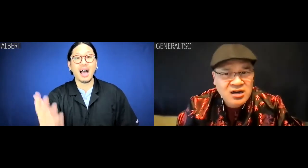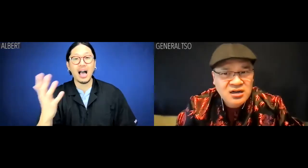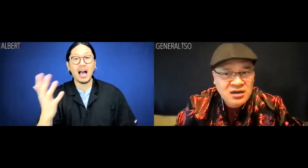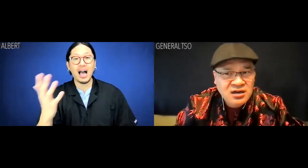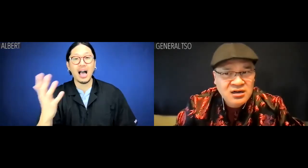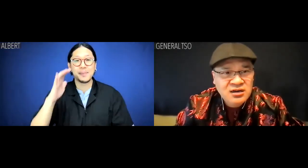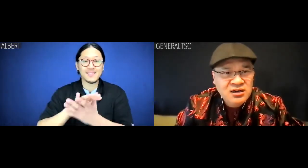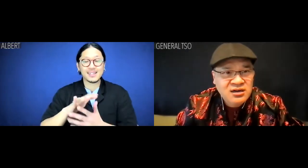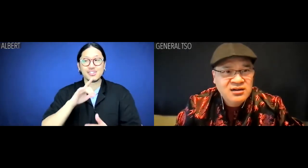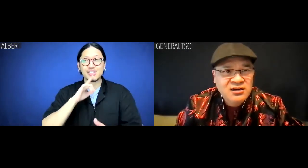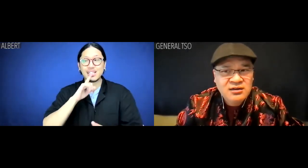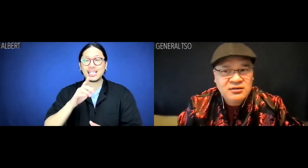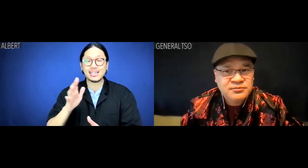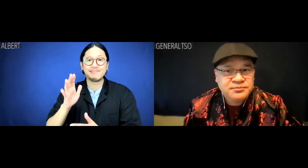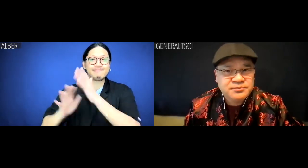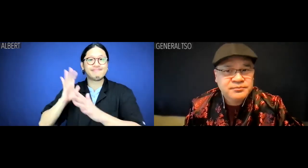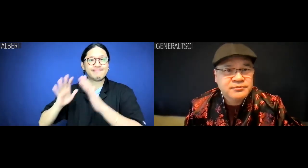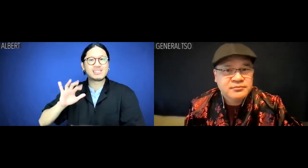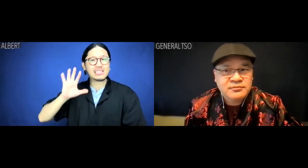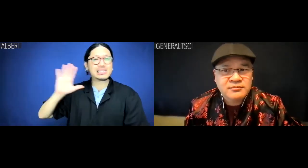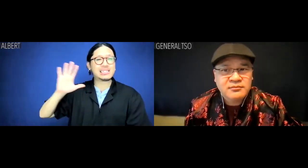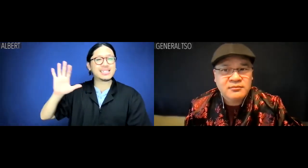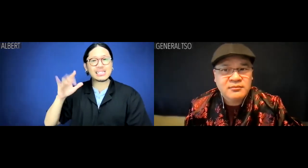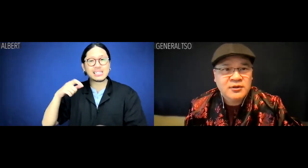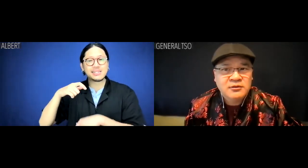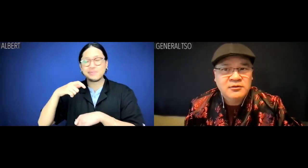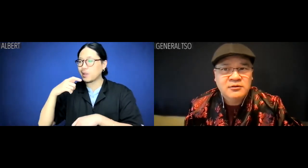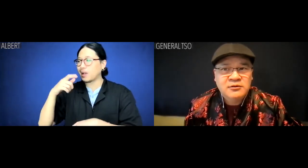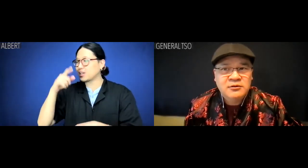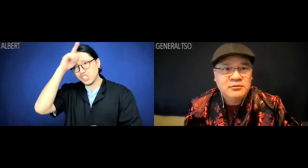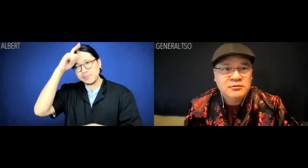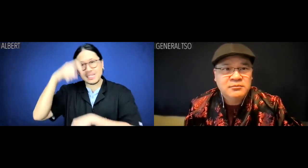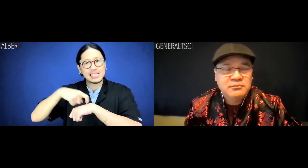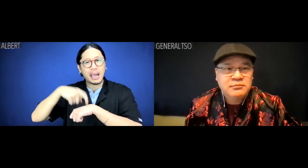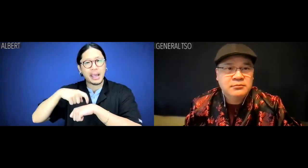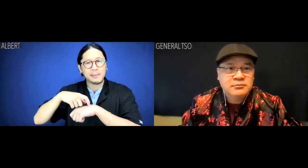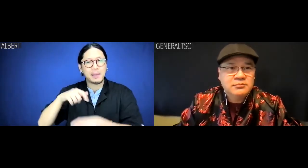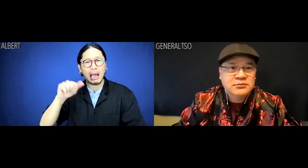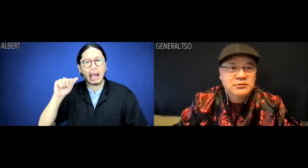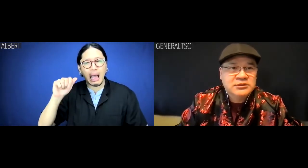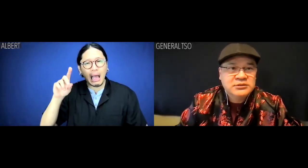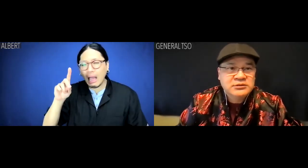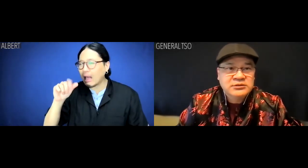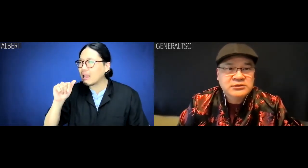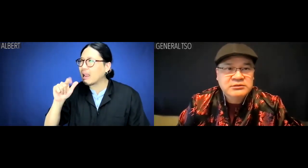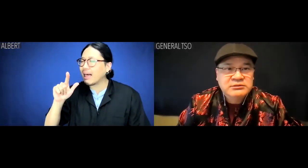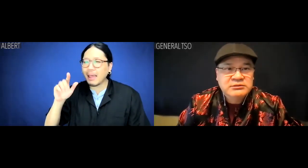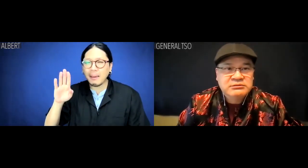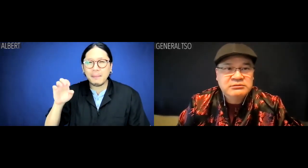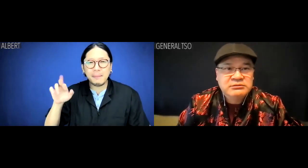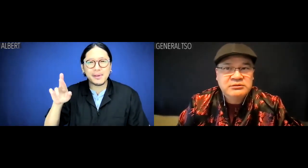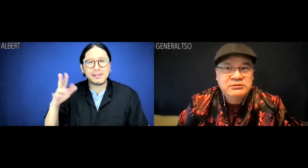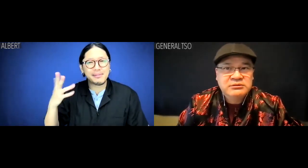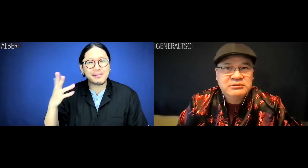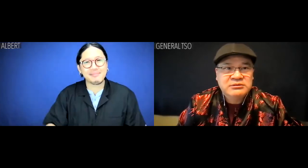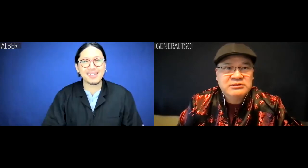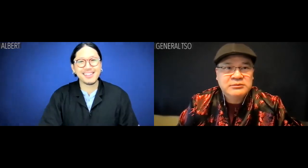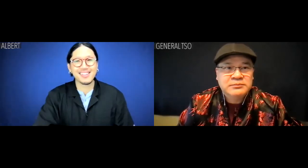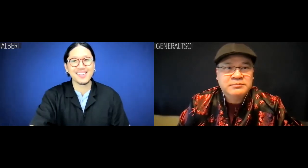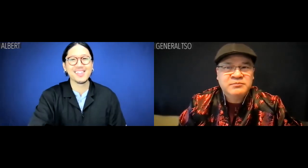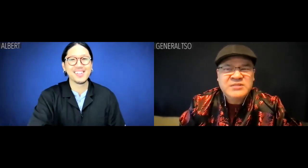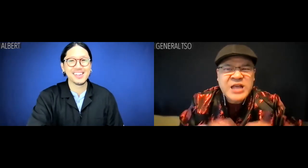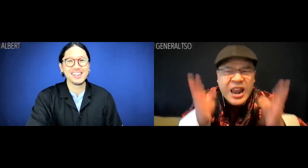Albert: I believe it's derived from the medieval Germanic Ad-al-ber?